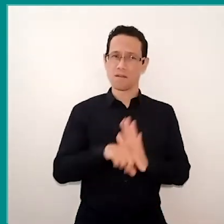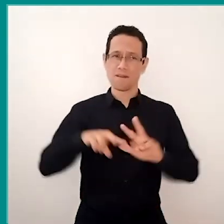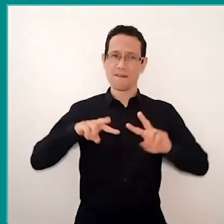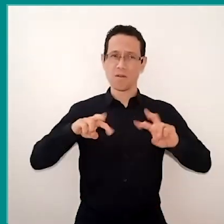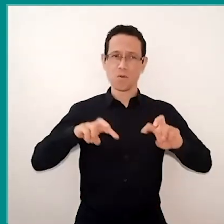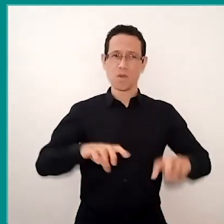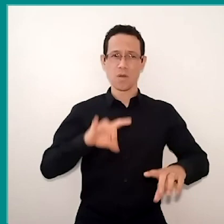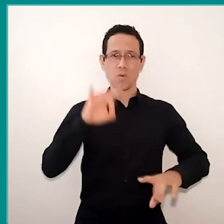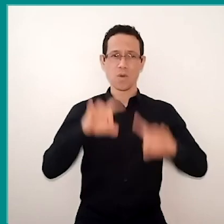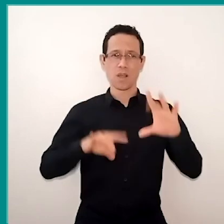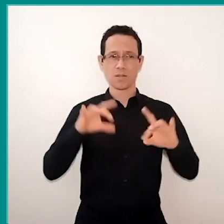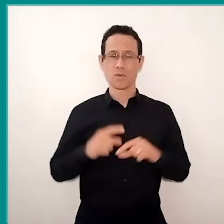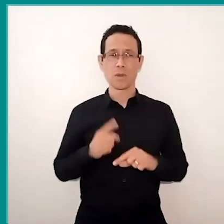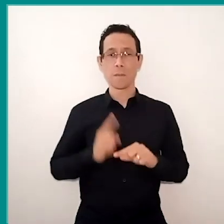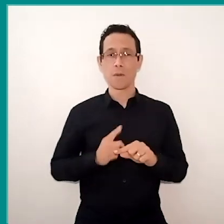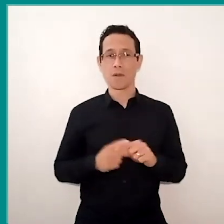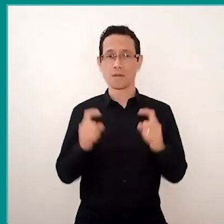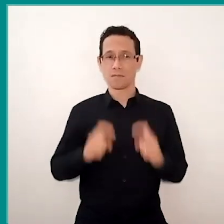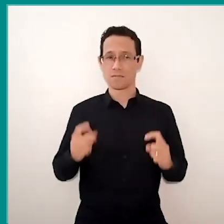because if we put a computer in our student's hand,